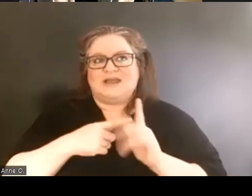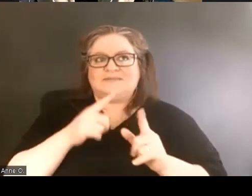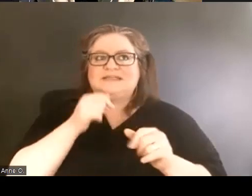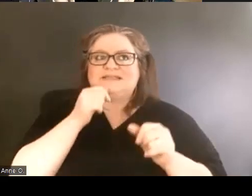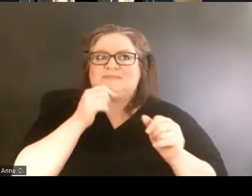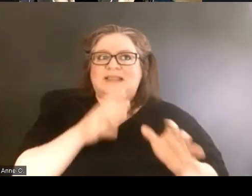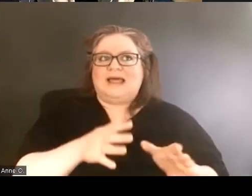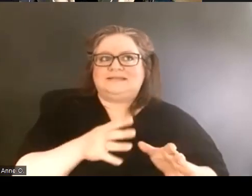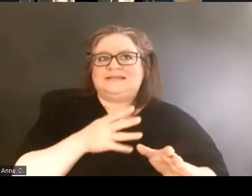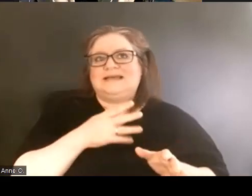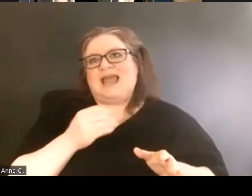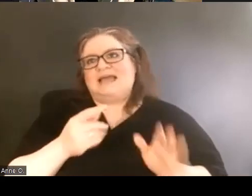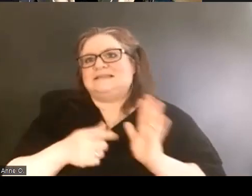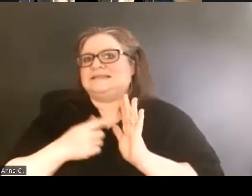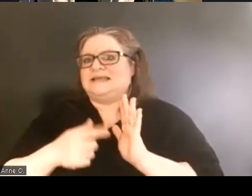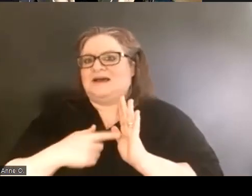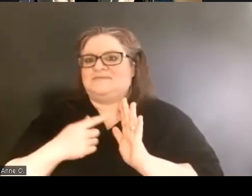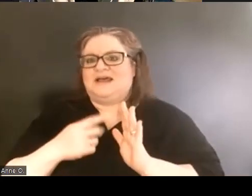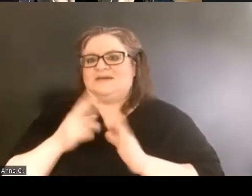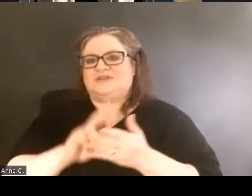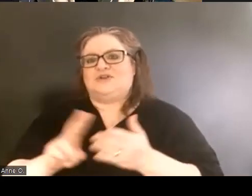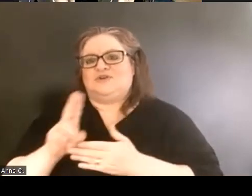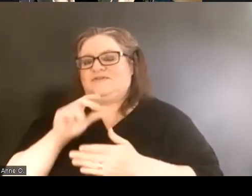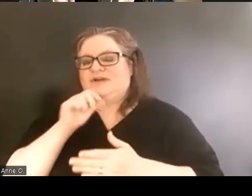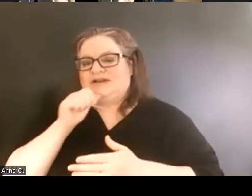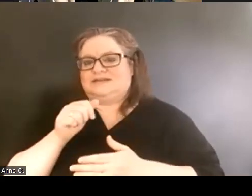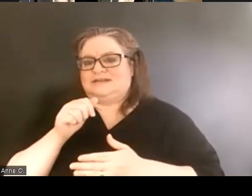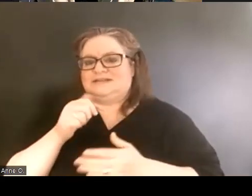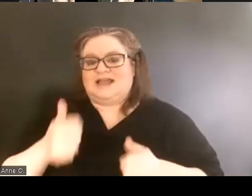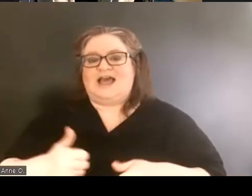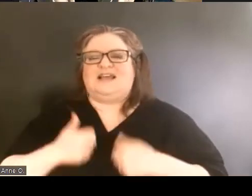sometimes the university does not live up to that history.